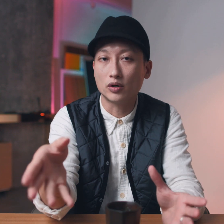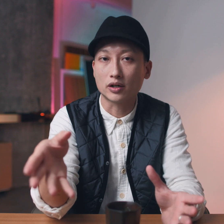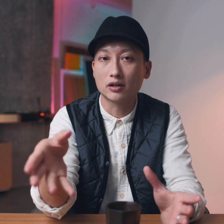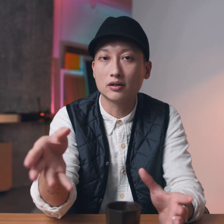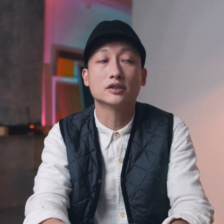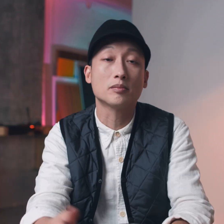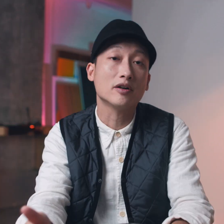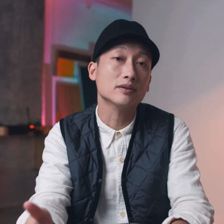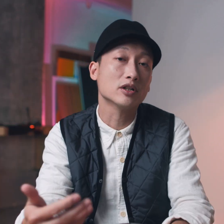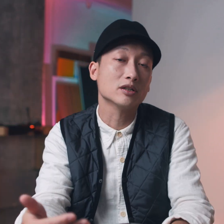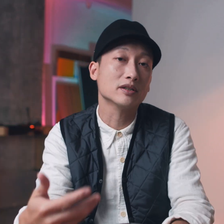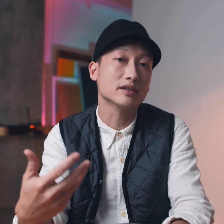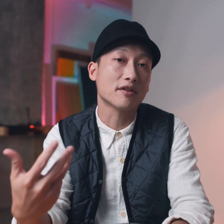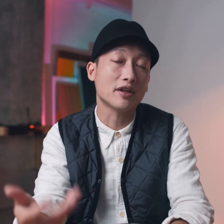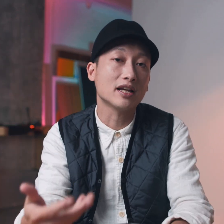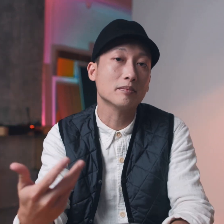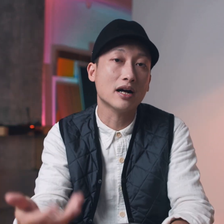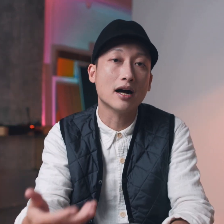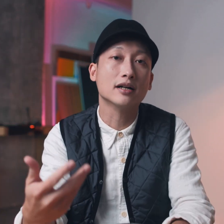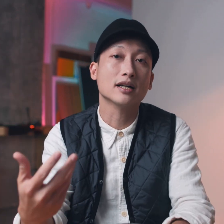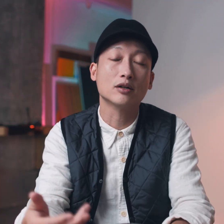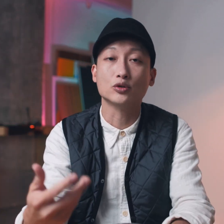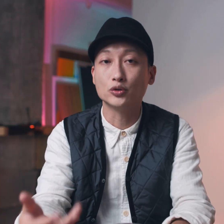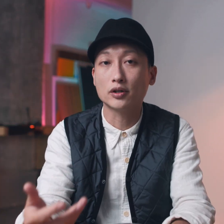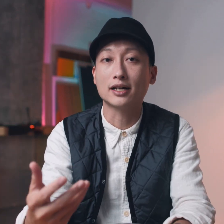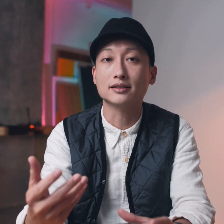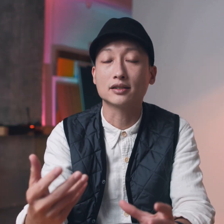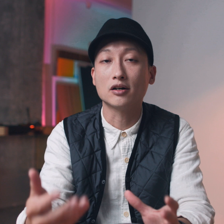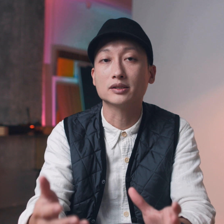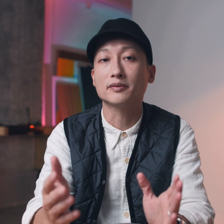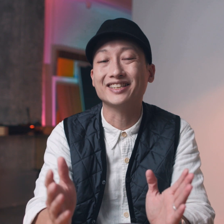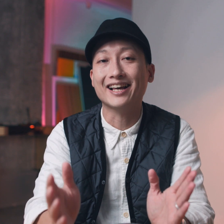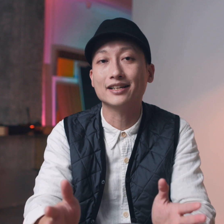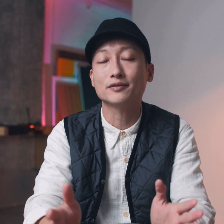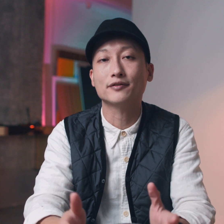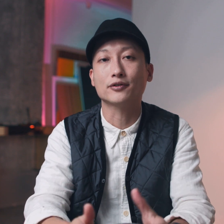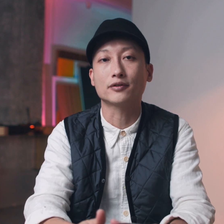the work so apart from talking about the thinking behind how to utilize the concept of the edge of a